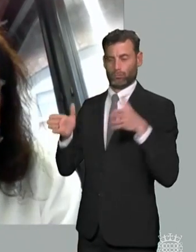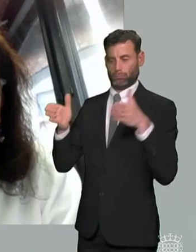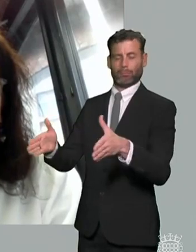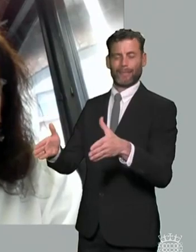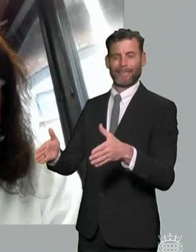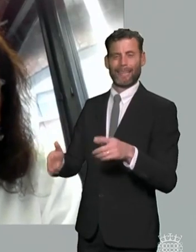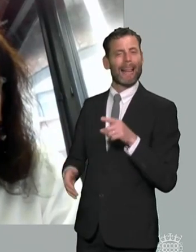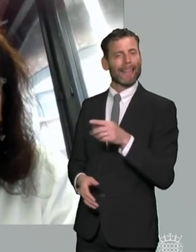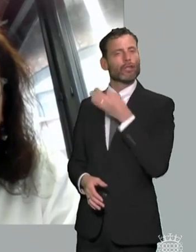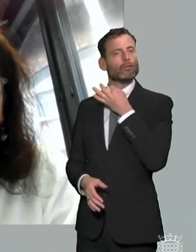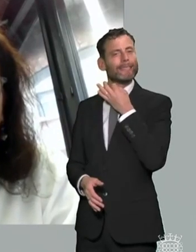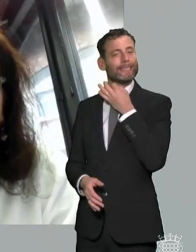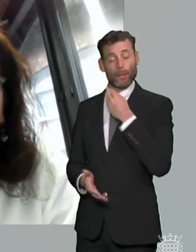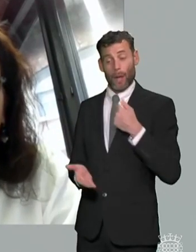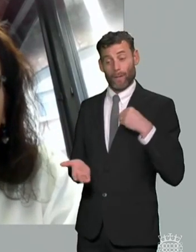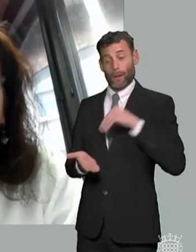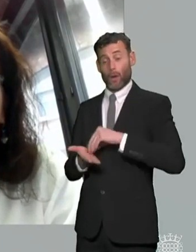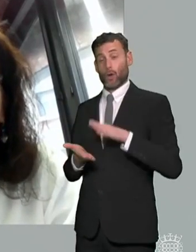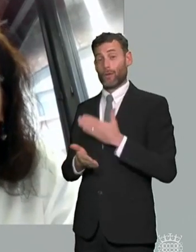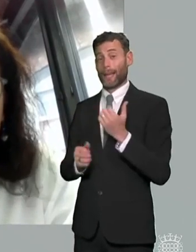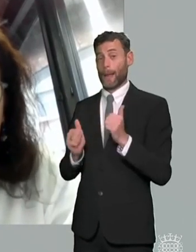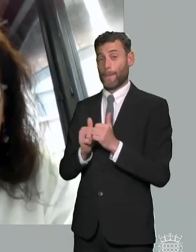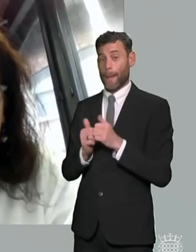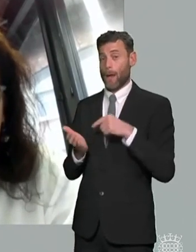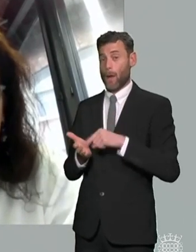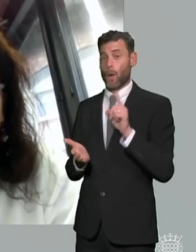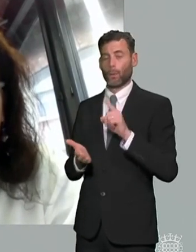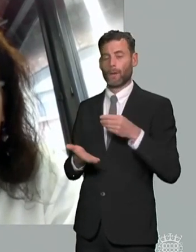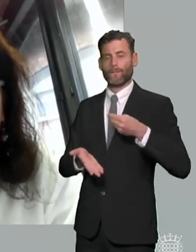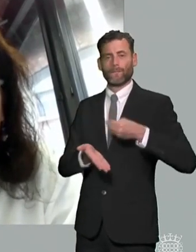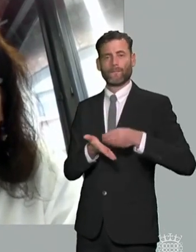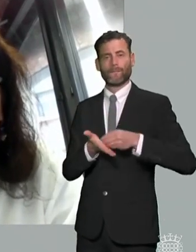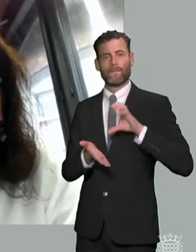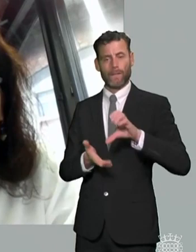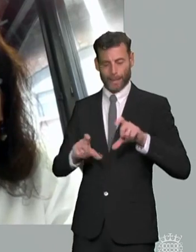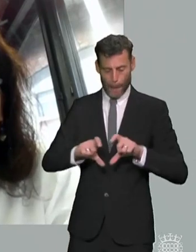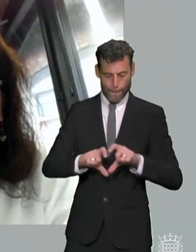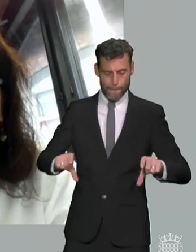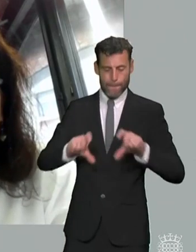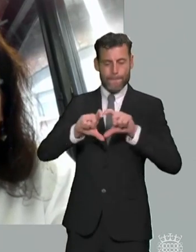green paper to the funding the idea that um funding bans for example um could be utilized